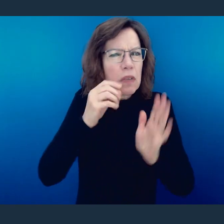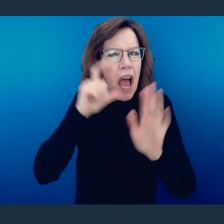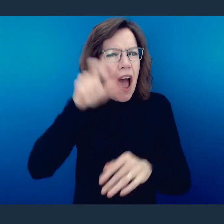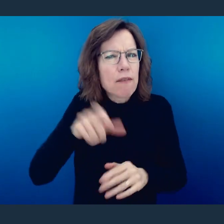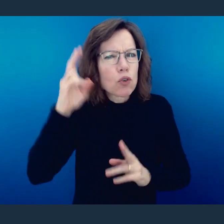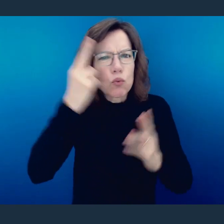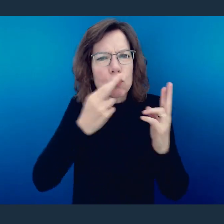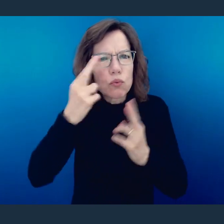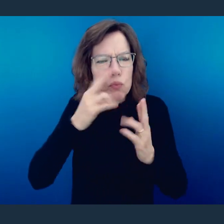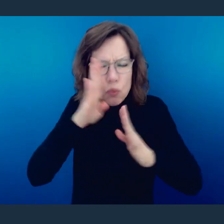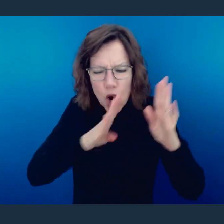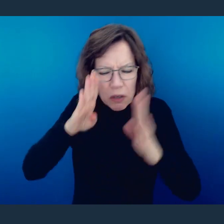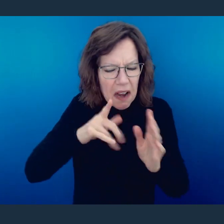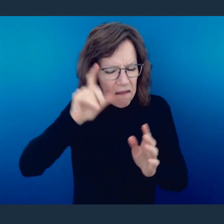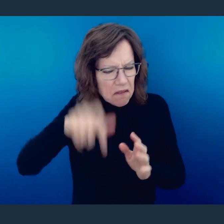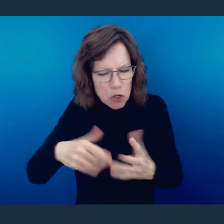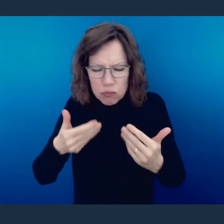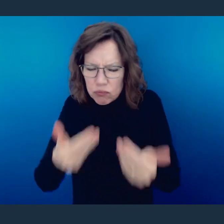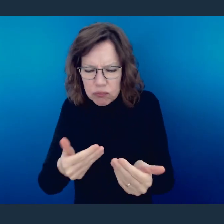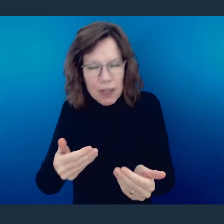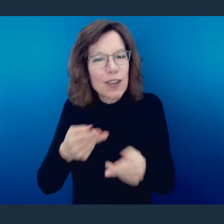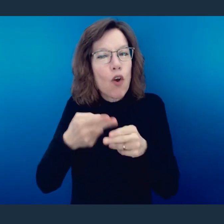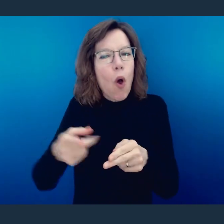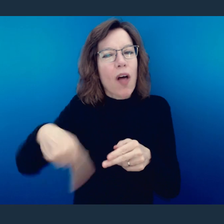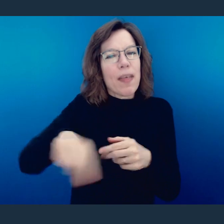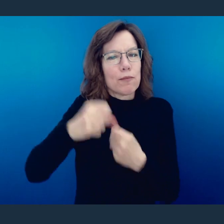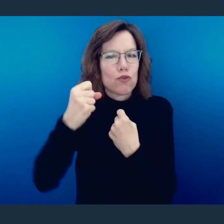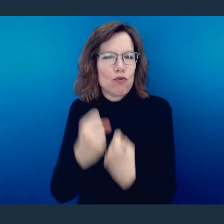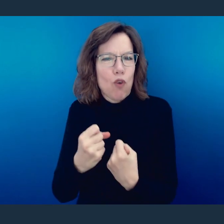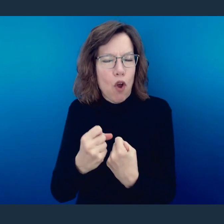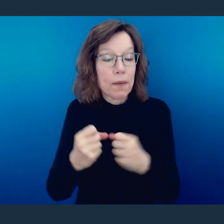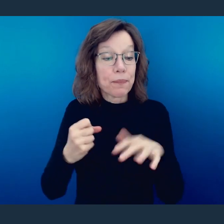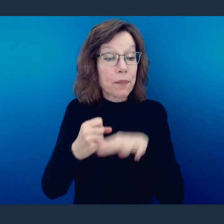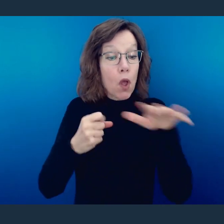preconceived notions of the past, is who he sees as the stronger. But those who are holding